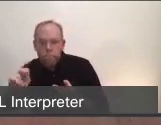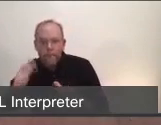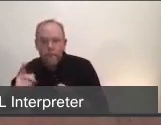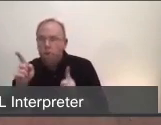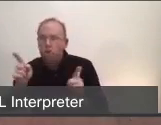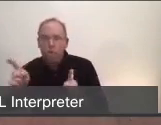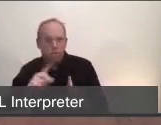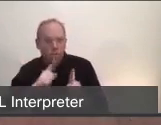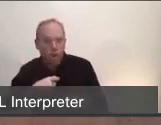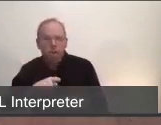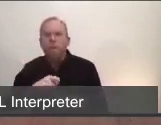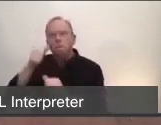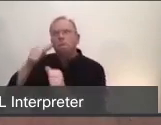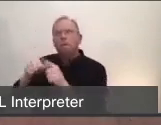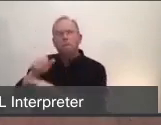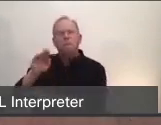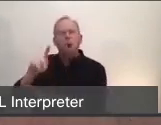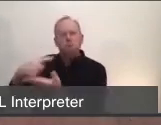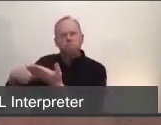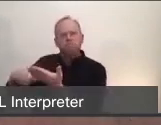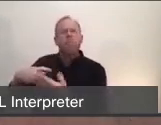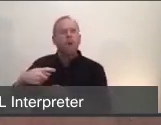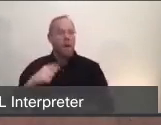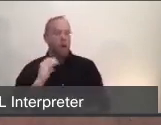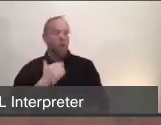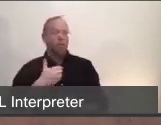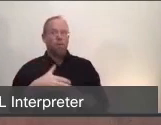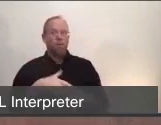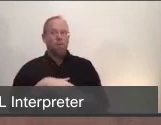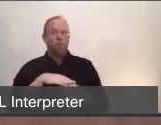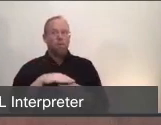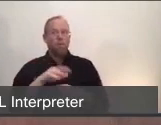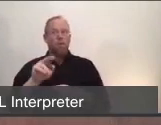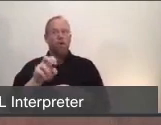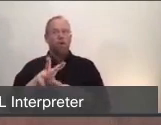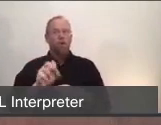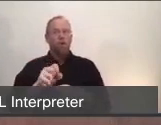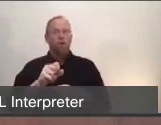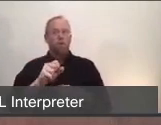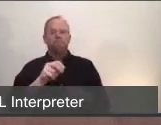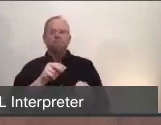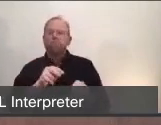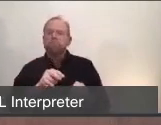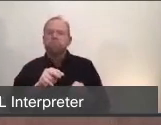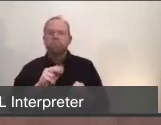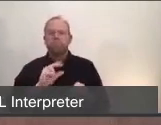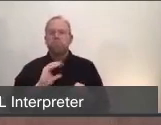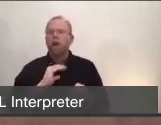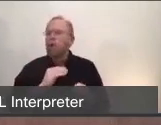to some degree. Our local news media has really been focusing on the impact of COVID-19 cases in our senior living facilities,